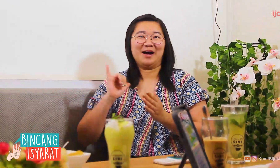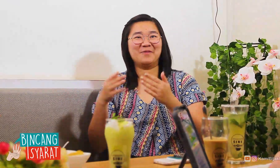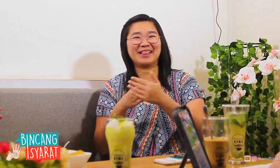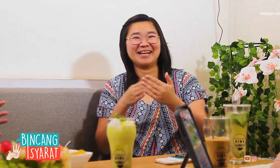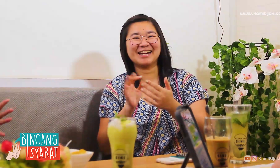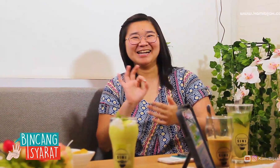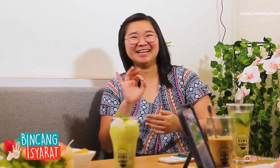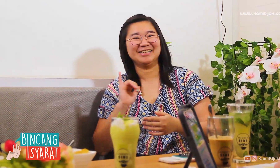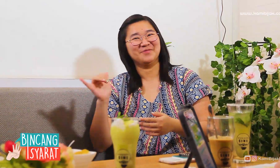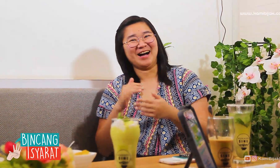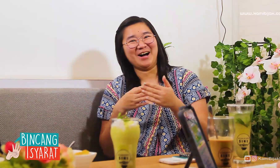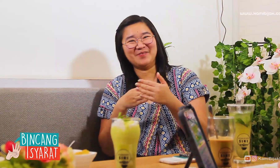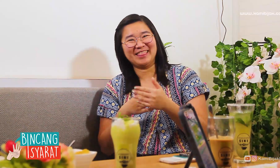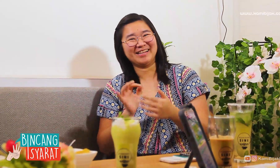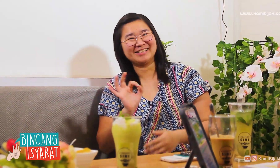With Silva, there are no obstacles.